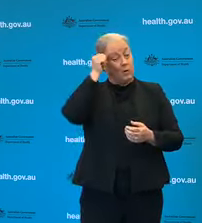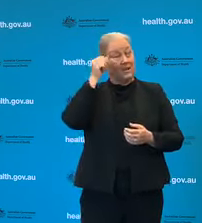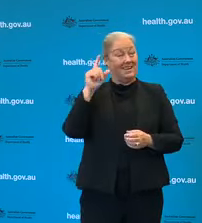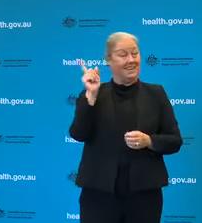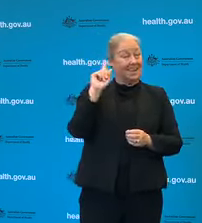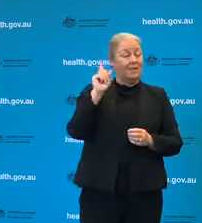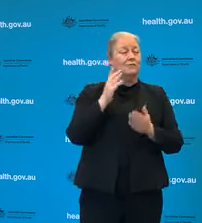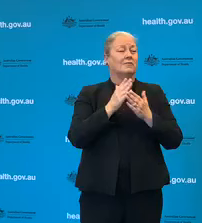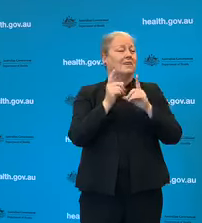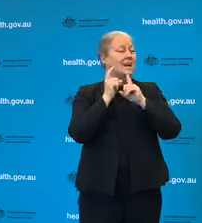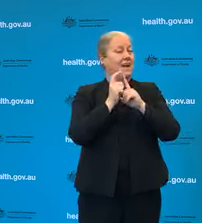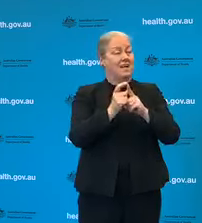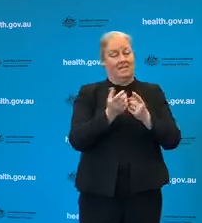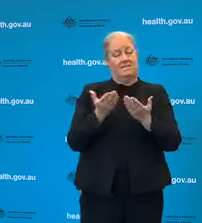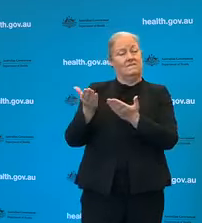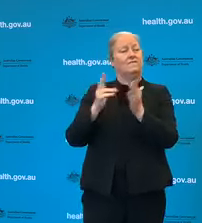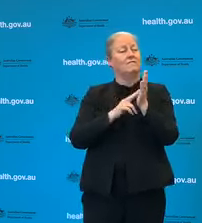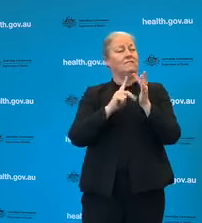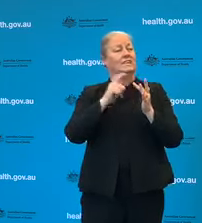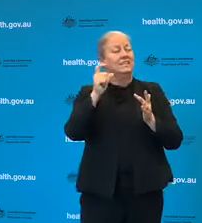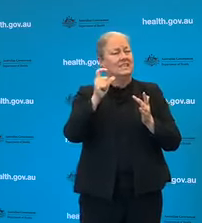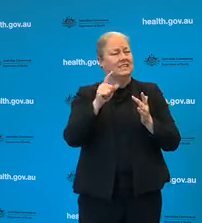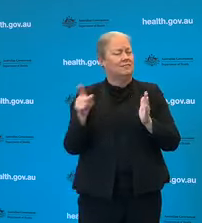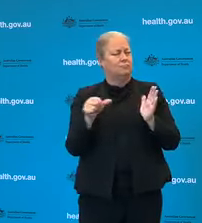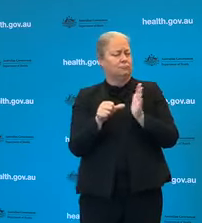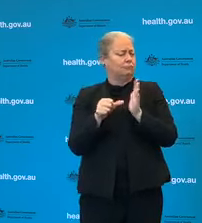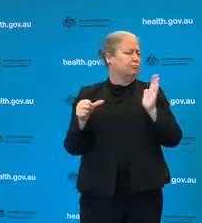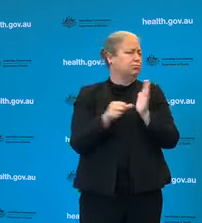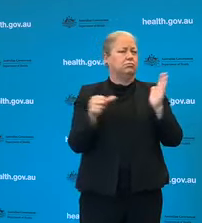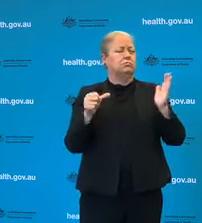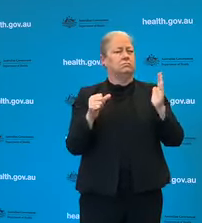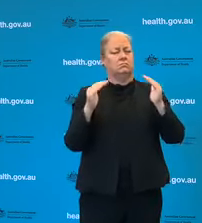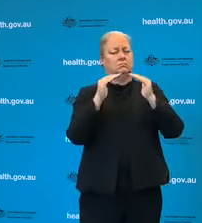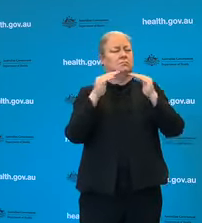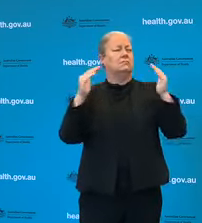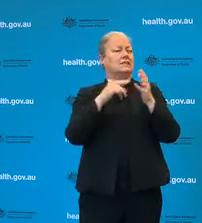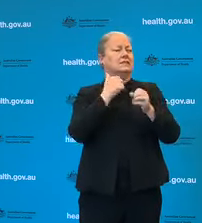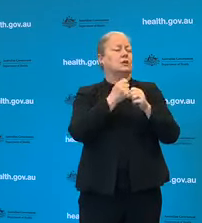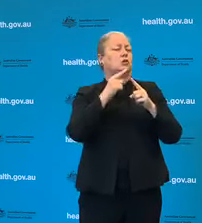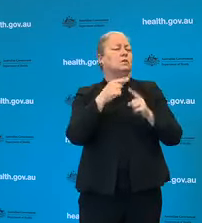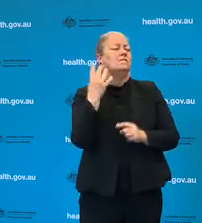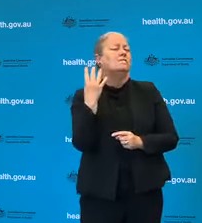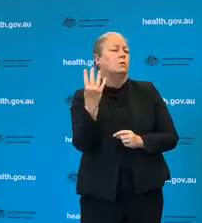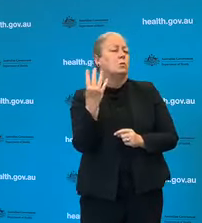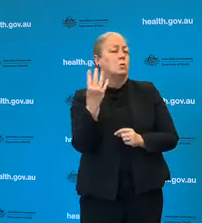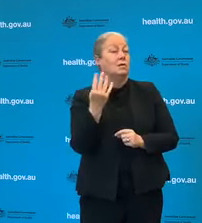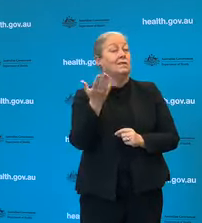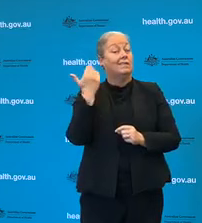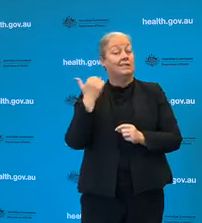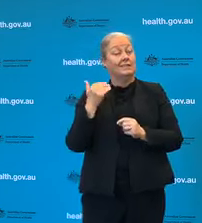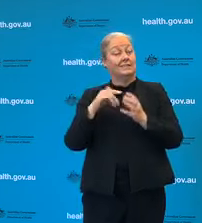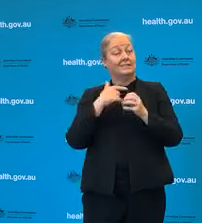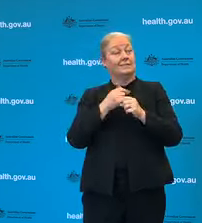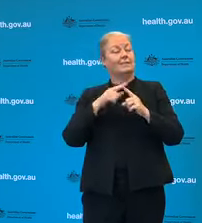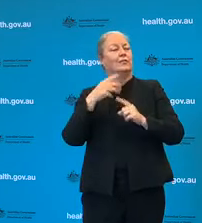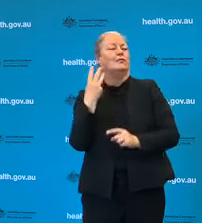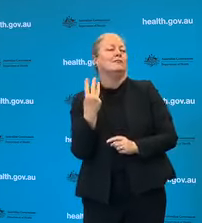for Victorians in stage four restrictions and also the remainder of the state under stage three restrictions.